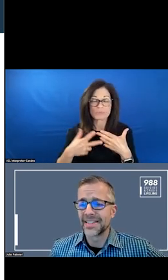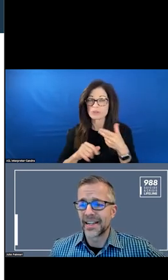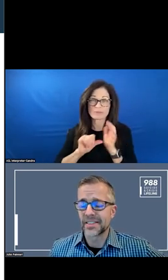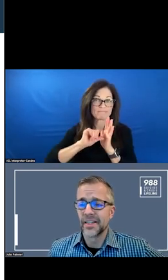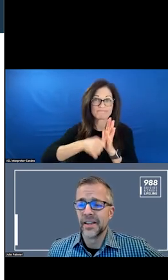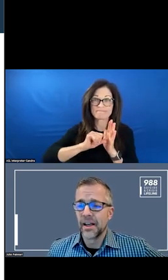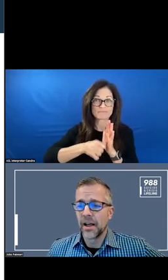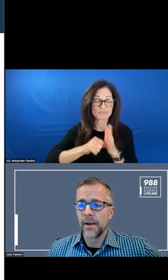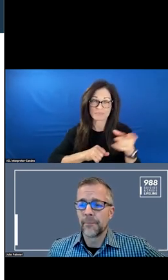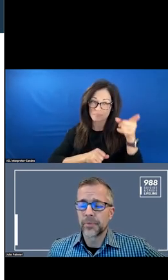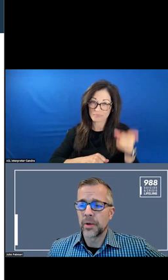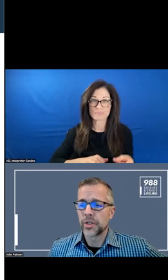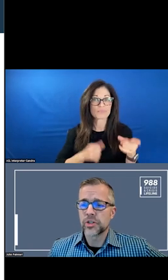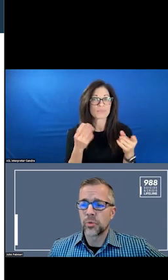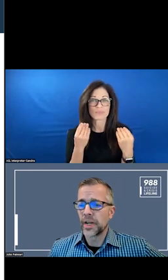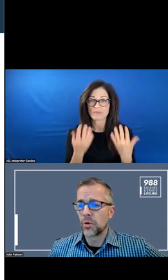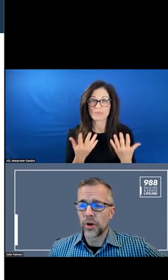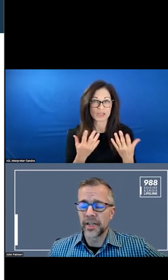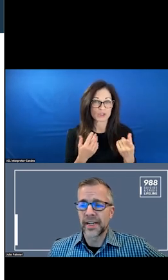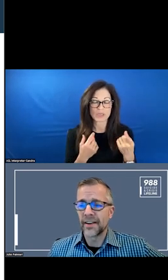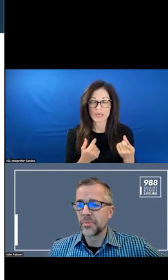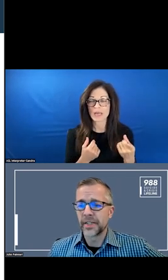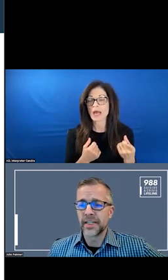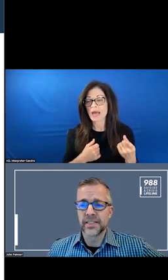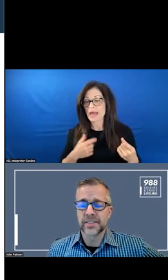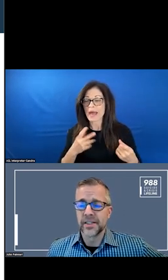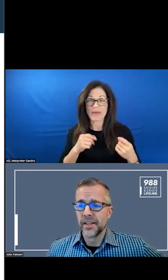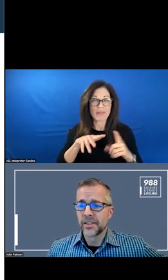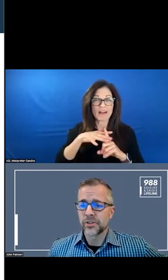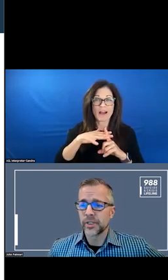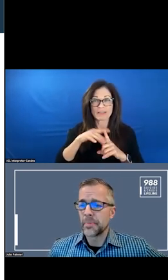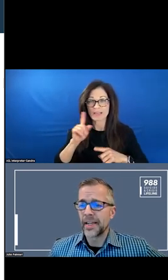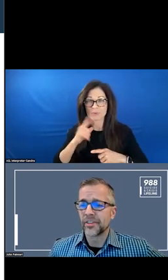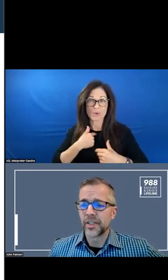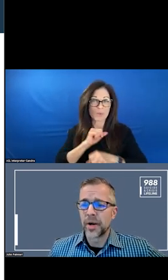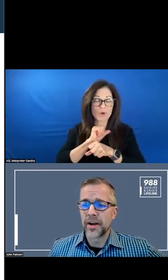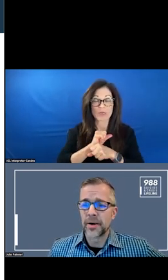CONTEXT IN WHICH WE ARE WORKING AND EVERYONE IS PAINFULLY AWARE